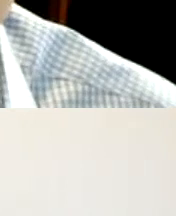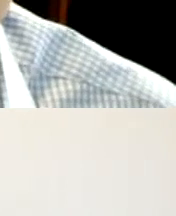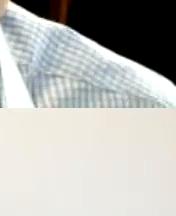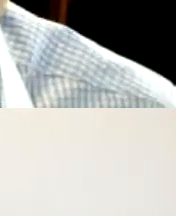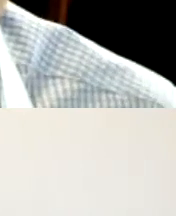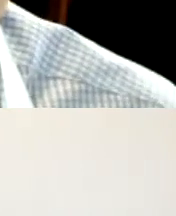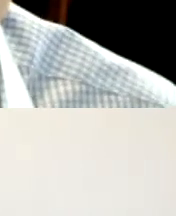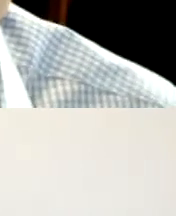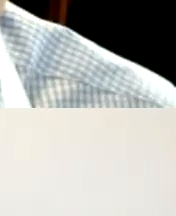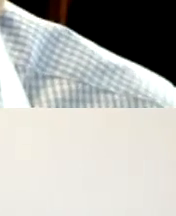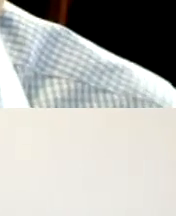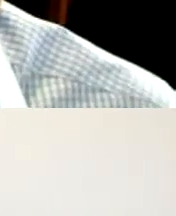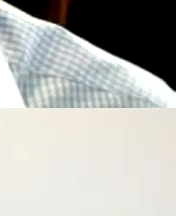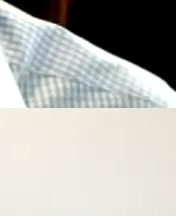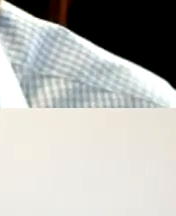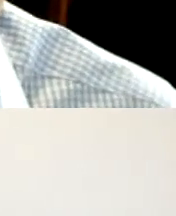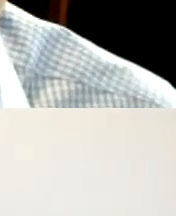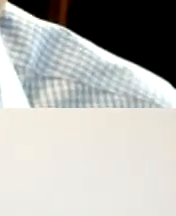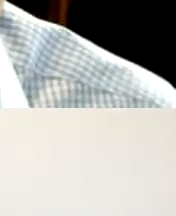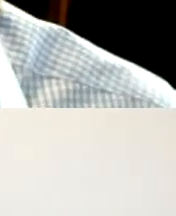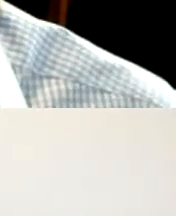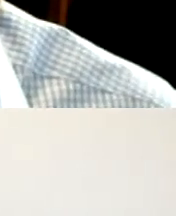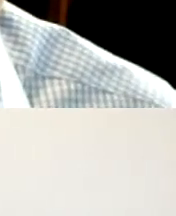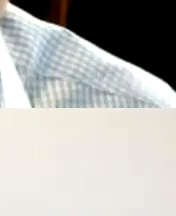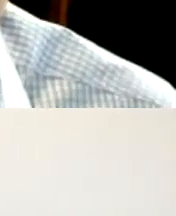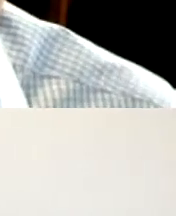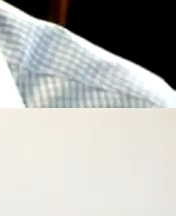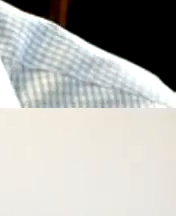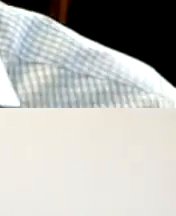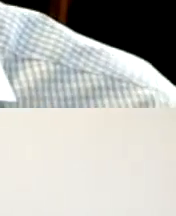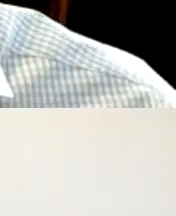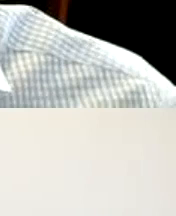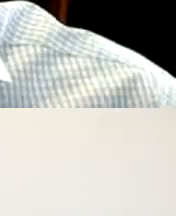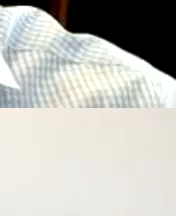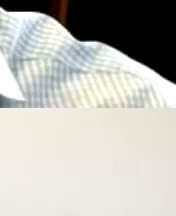as I mentioned this is being recorded taught about how you can get your certificate after